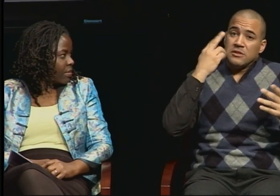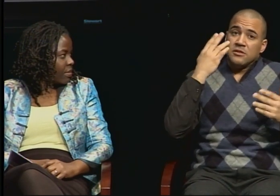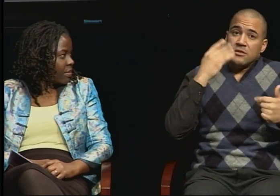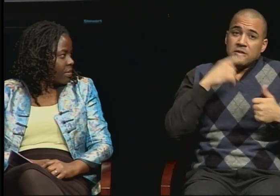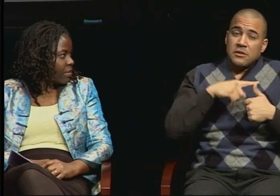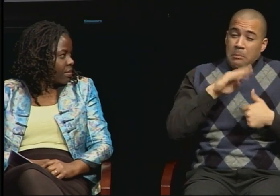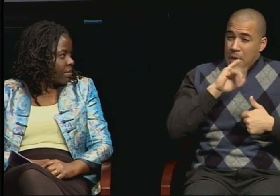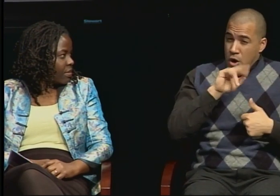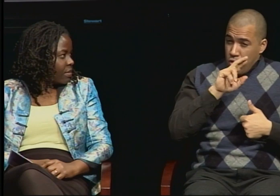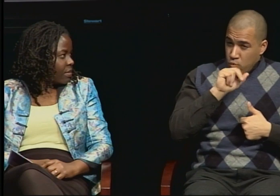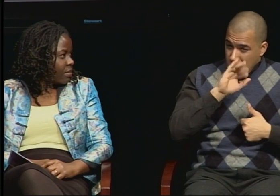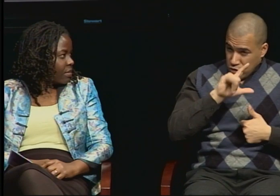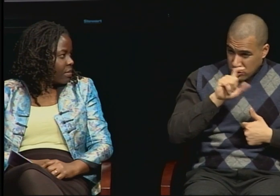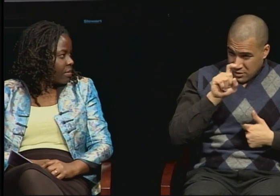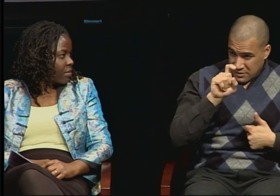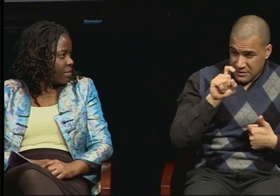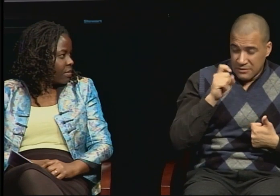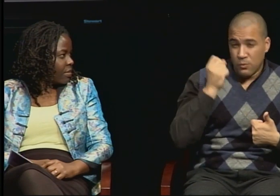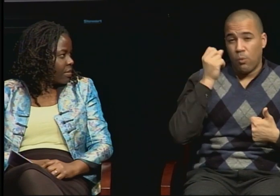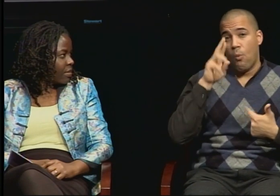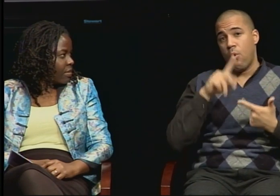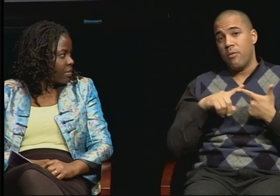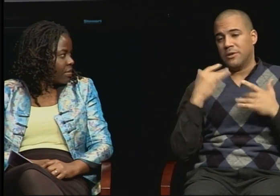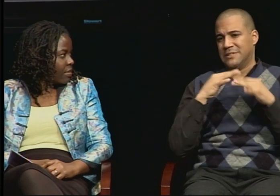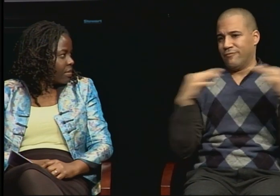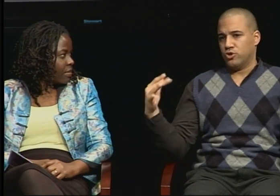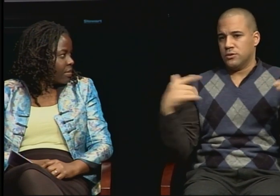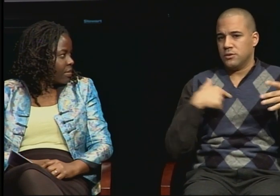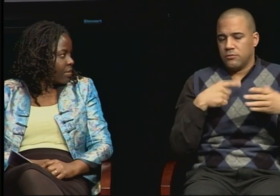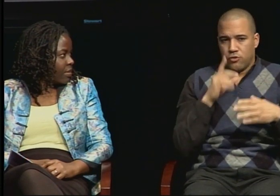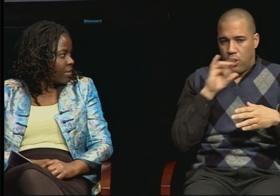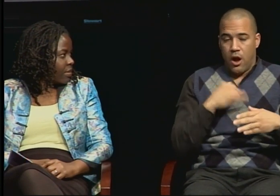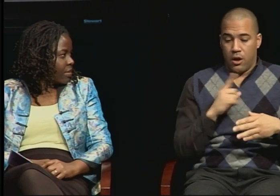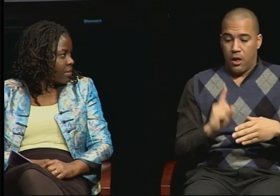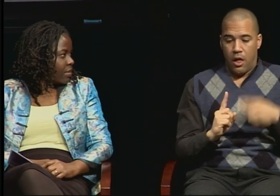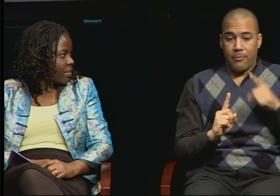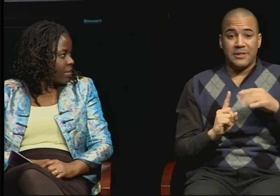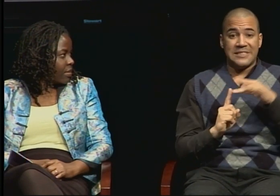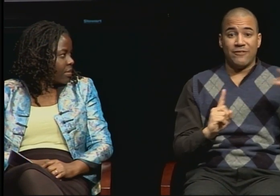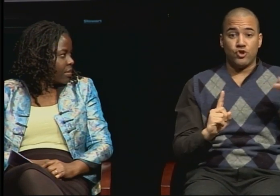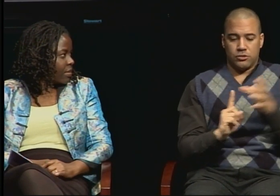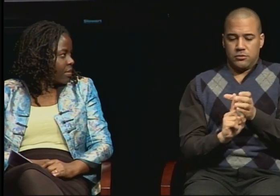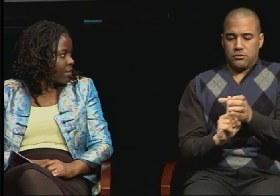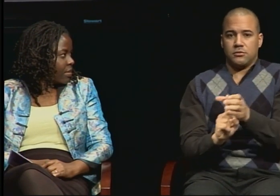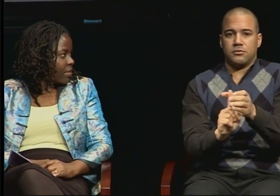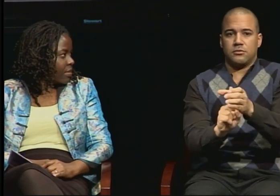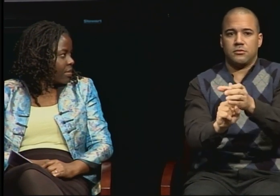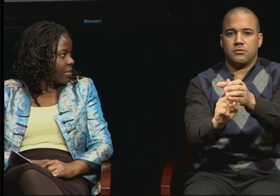And then being biracial as I went into my PhD lab,